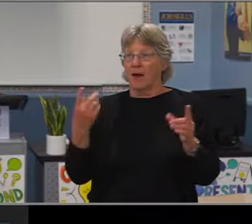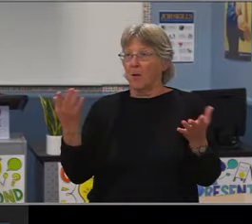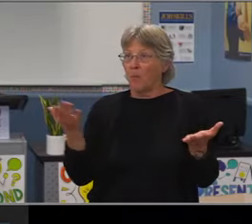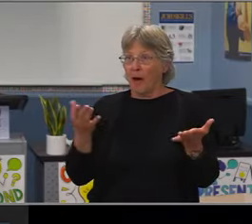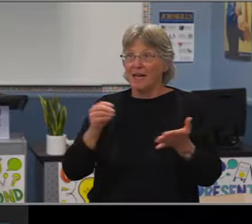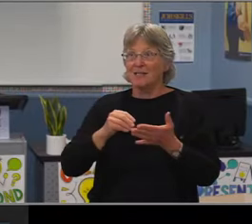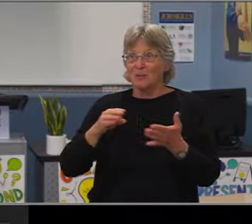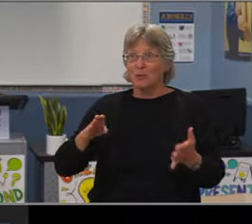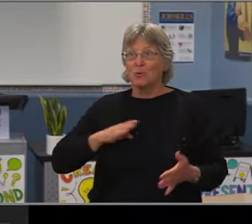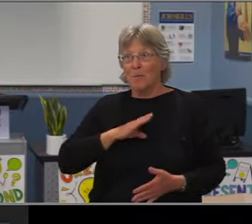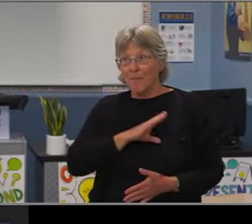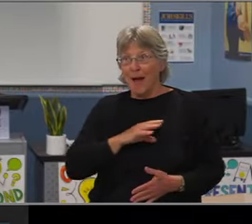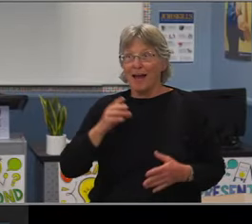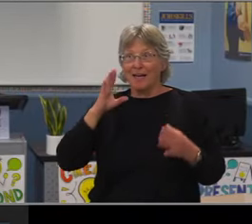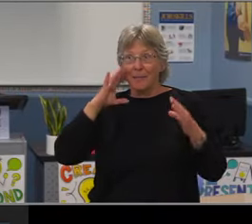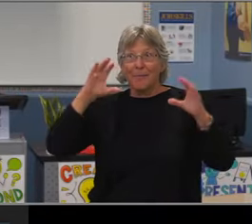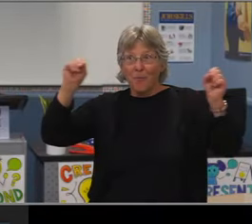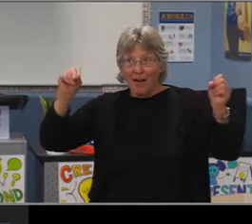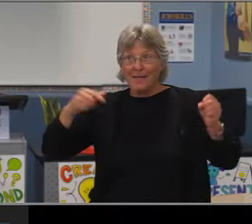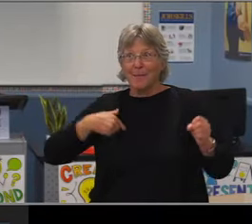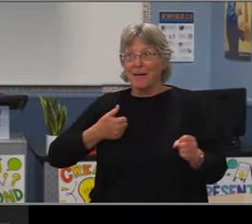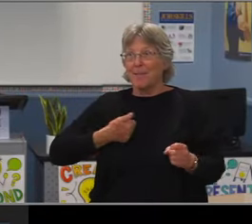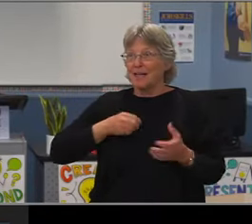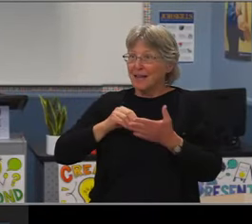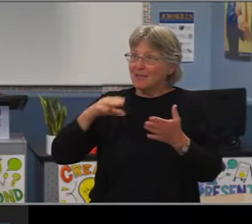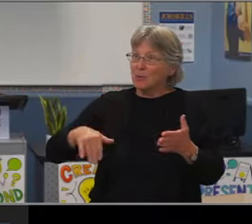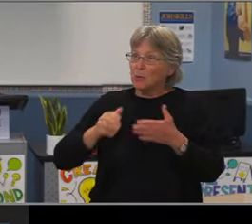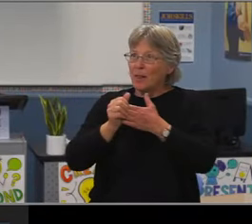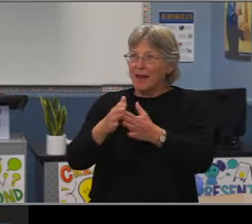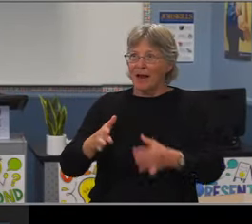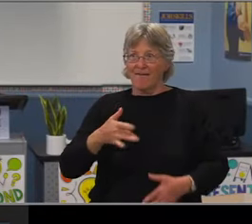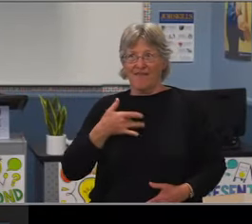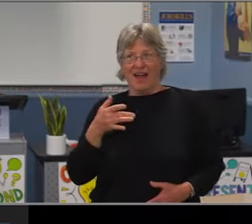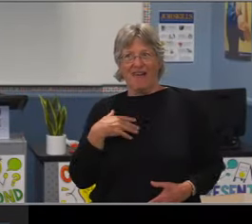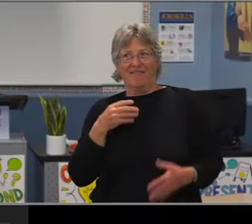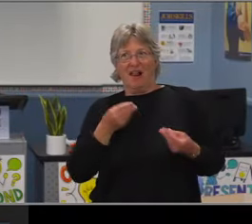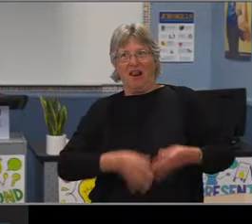just the amount of energy and effort we've put into Cabriollo quite a bit.